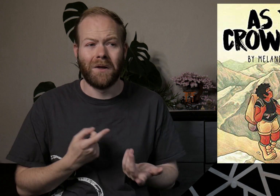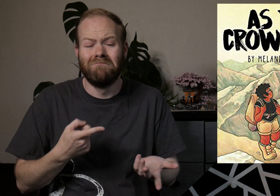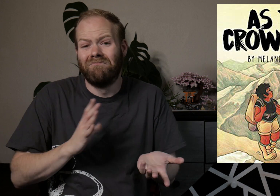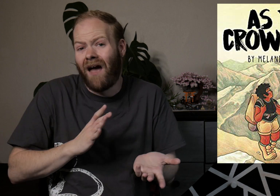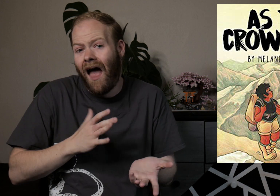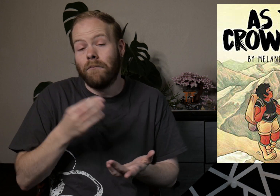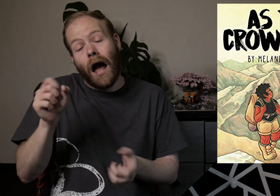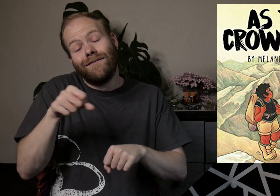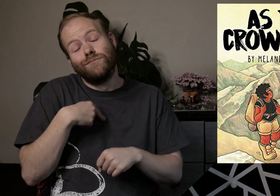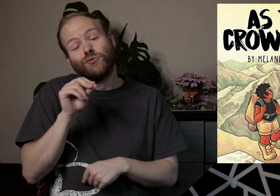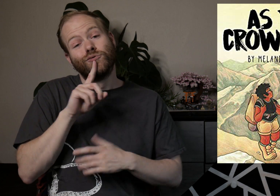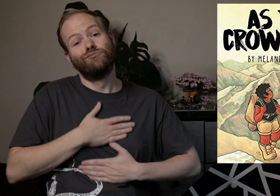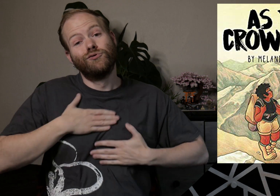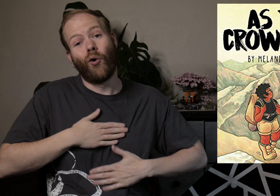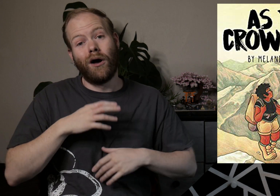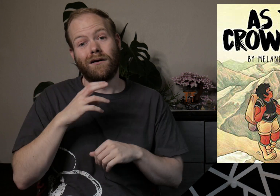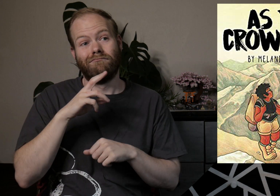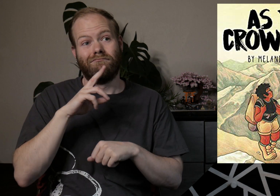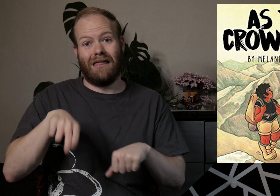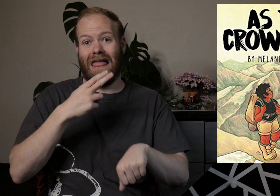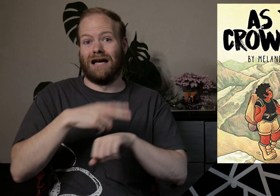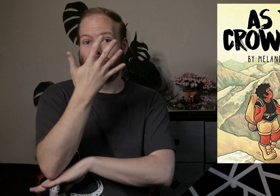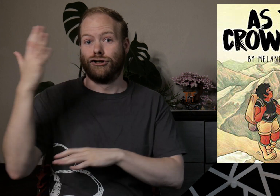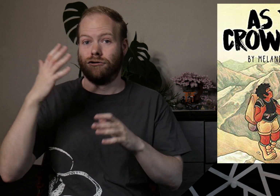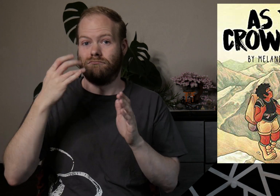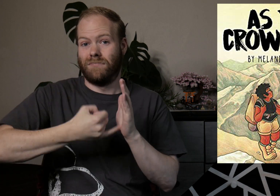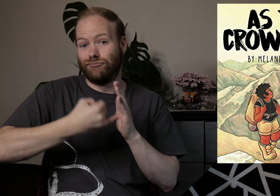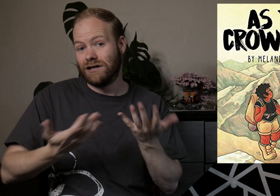It’s fine, and I do really enjoy the nature illustrations.